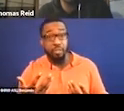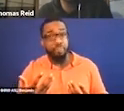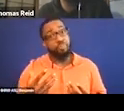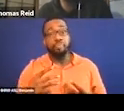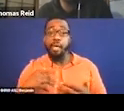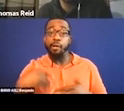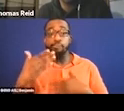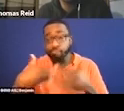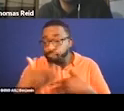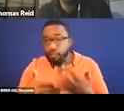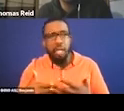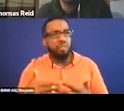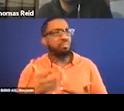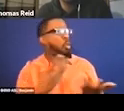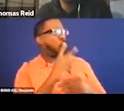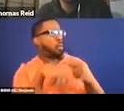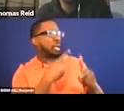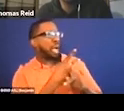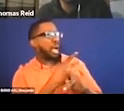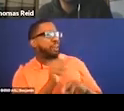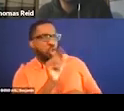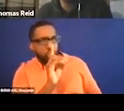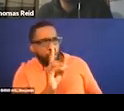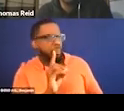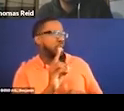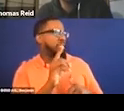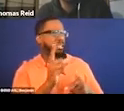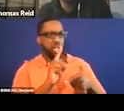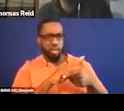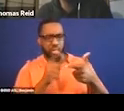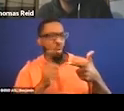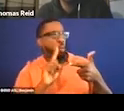find it, how to set it up. Then what happens is that we search and search and more